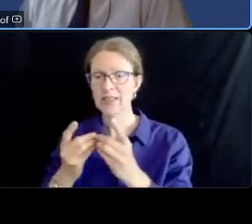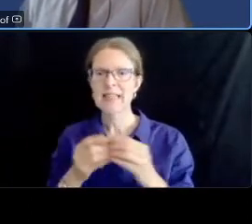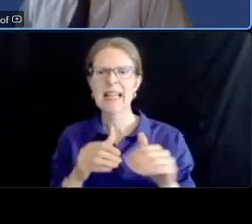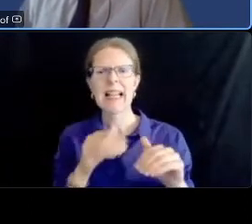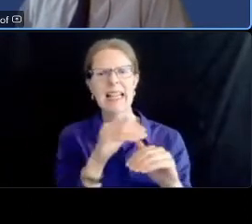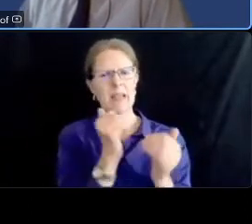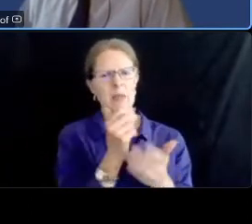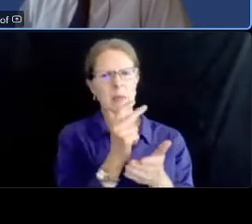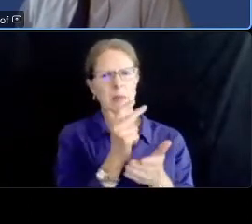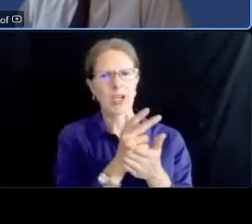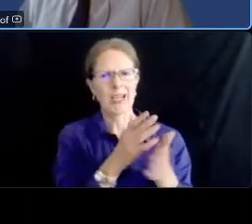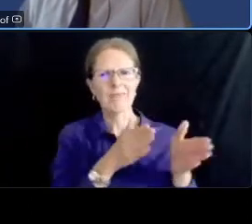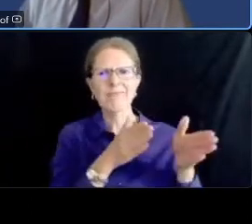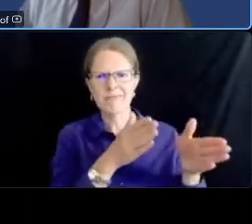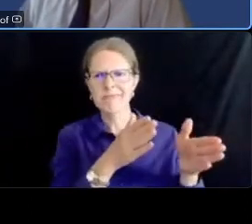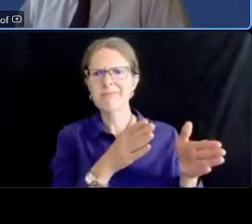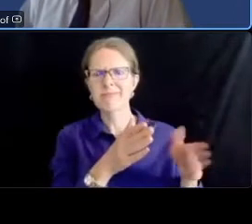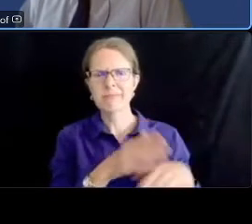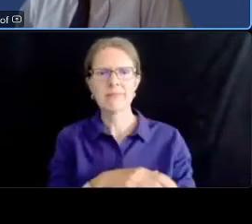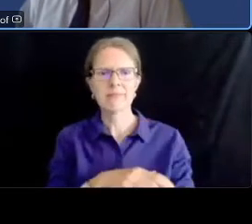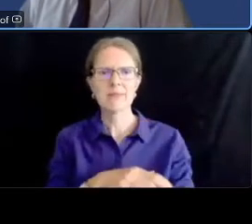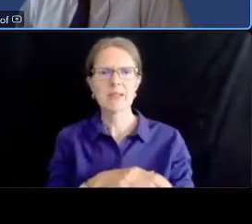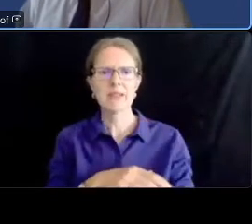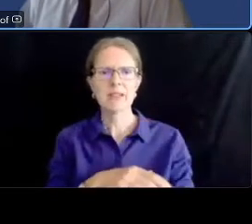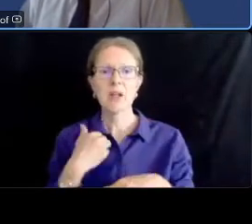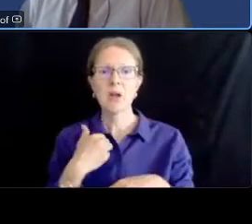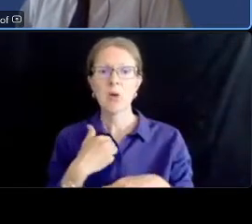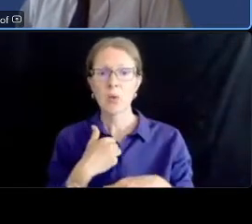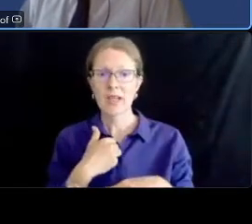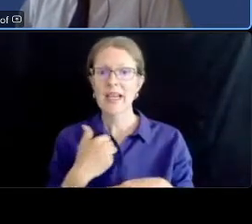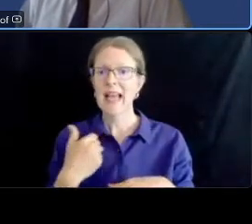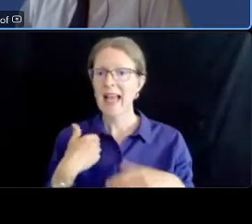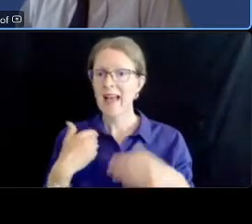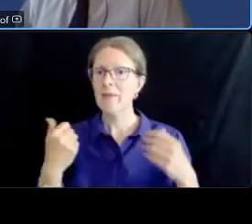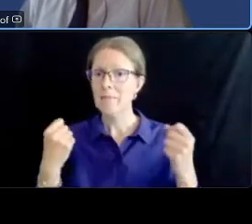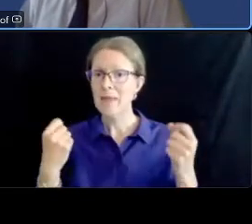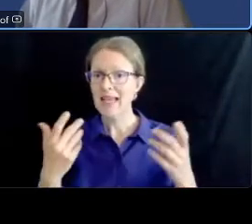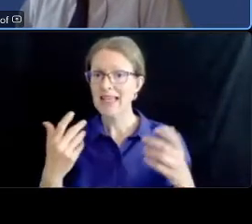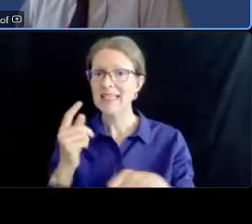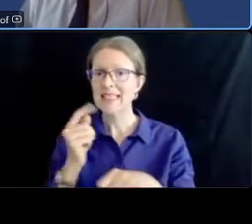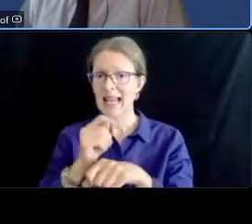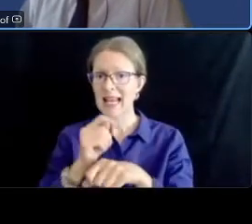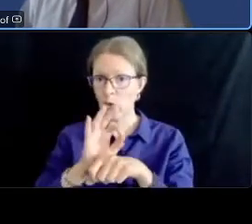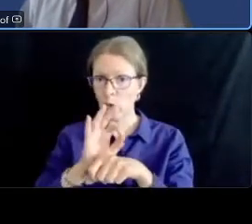task forces comprised of representatives of the anc single member districts and others